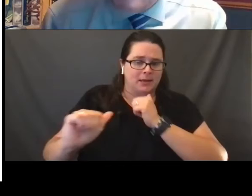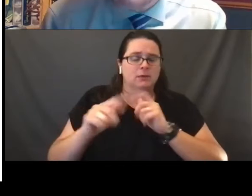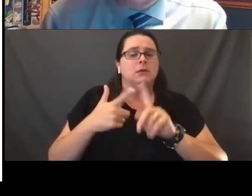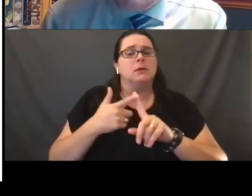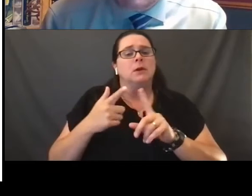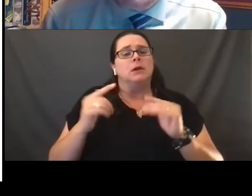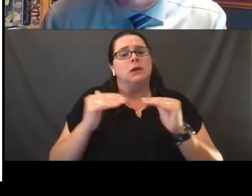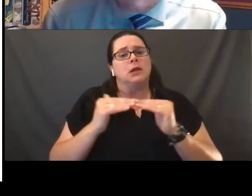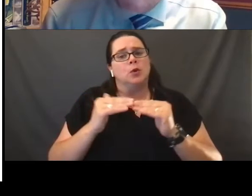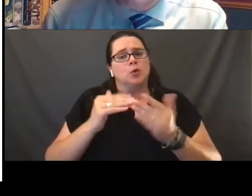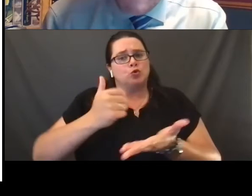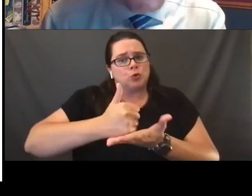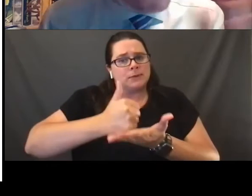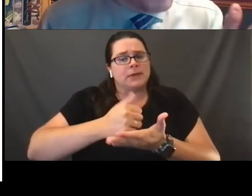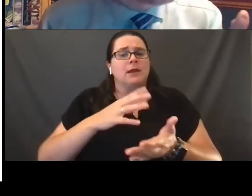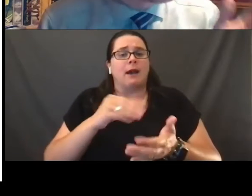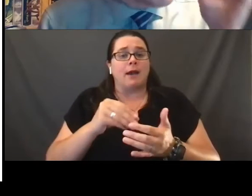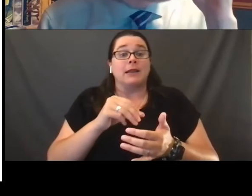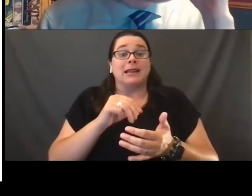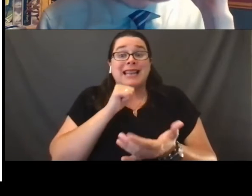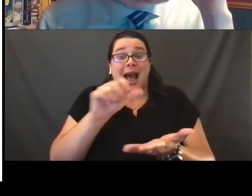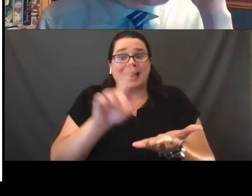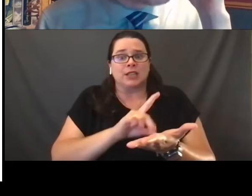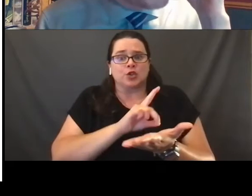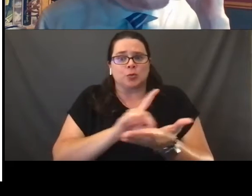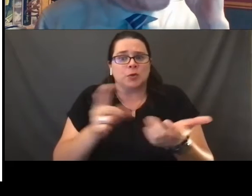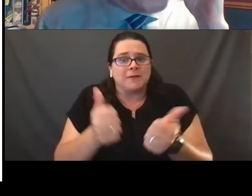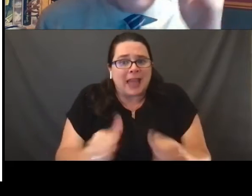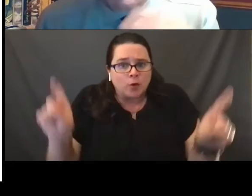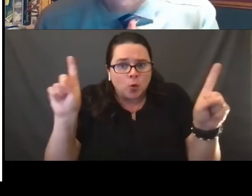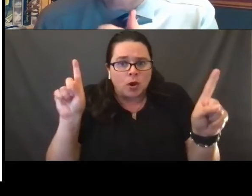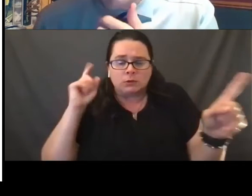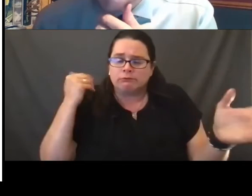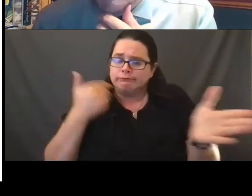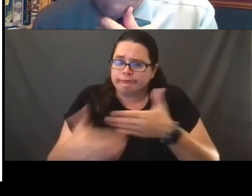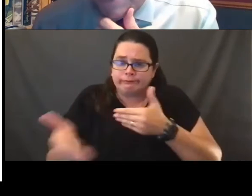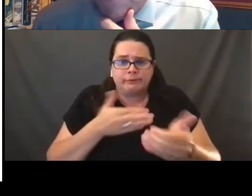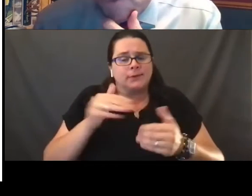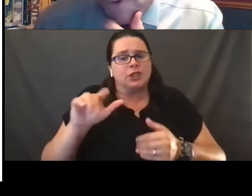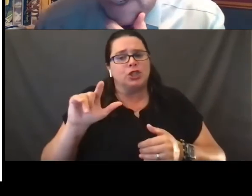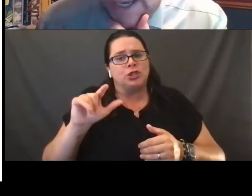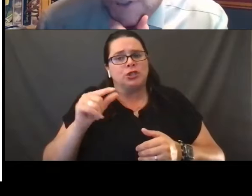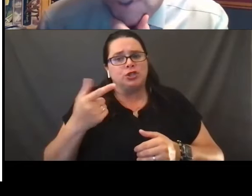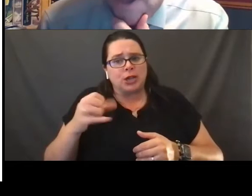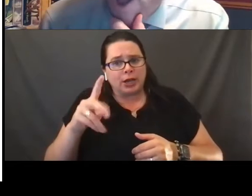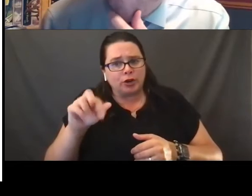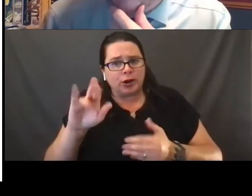and non-discrimination of everyone regardless of their gender identity, regardless of sexual orientation